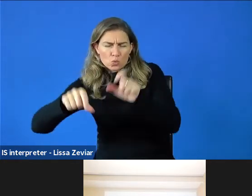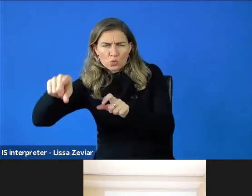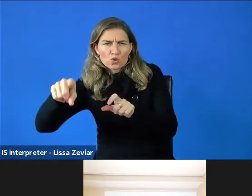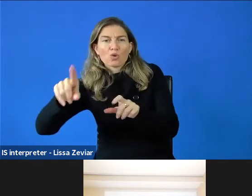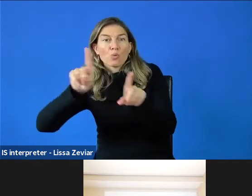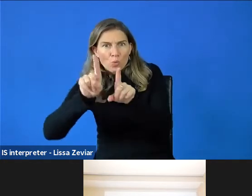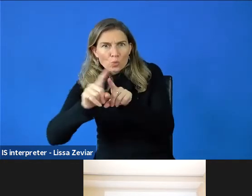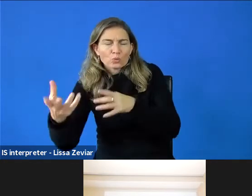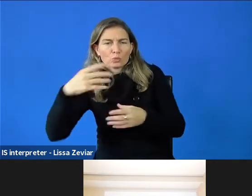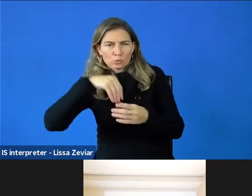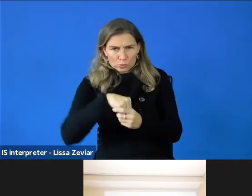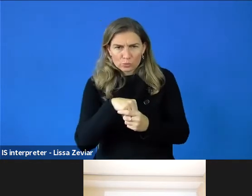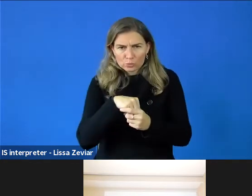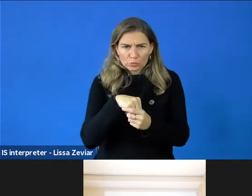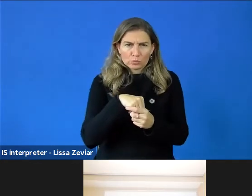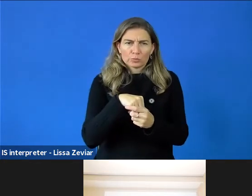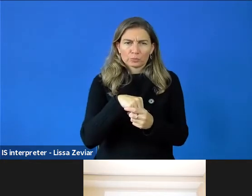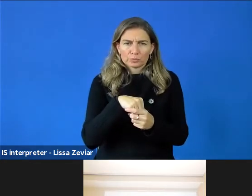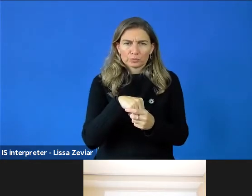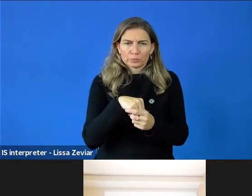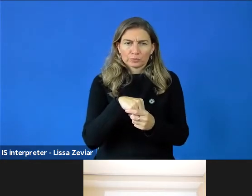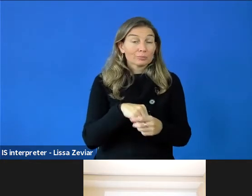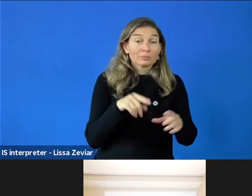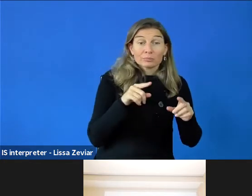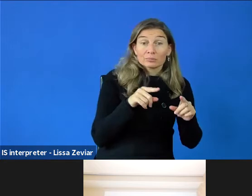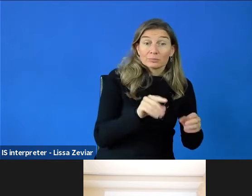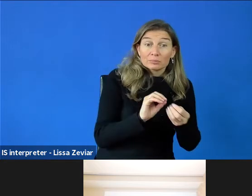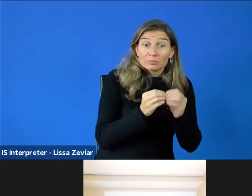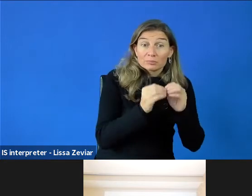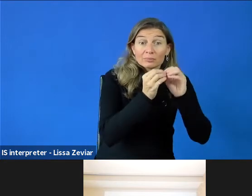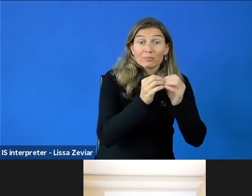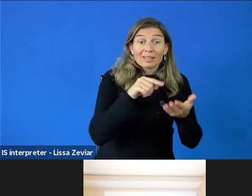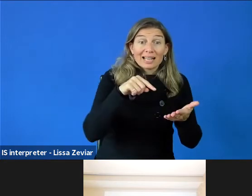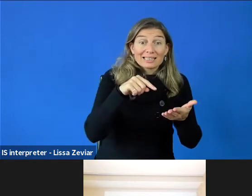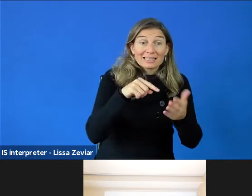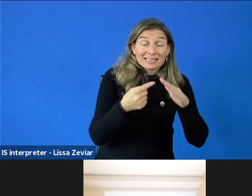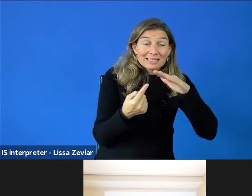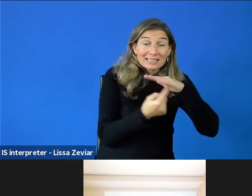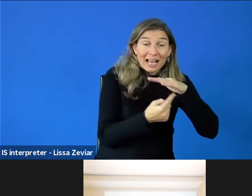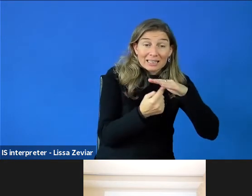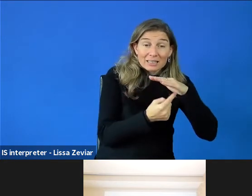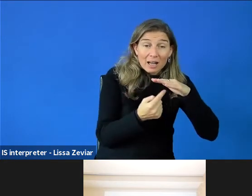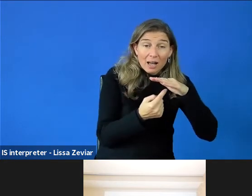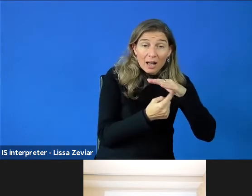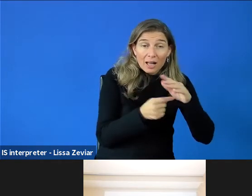It'd be crazy to get the development of a tactile tablet and get deaf people to develop a tactile tablet.